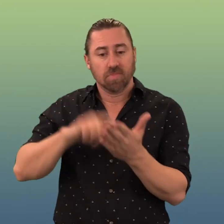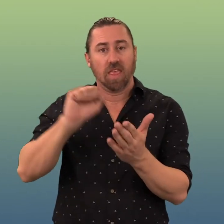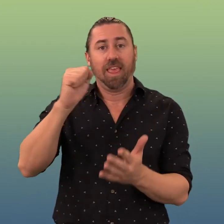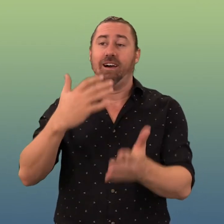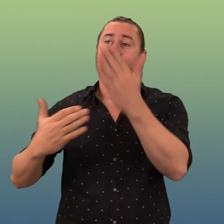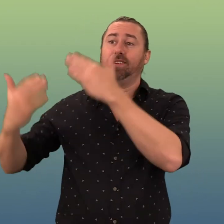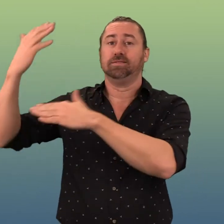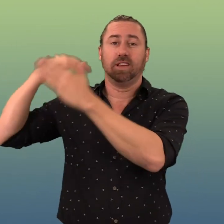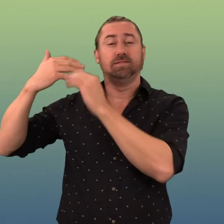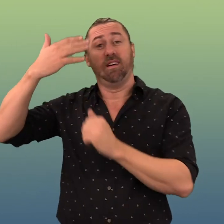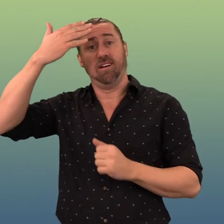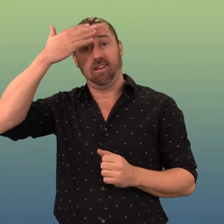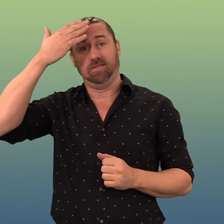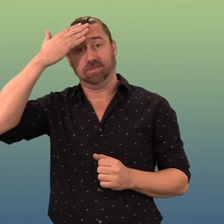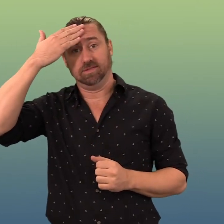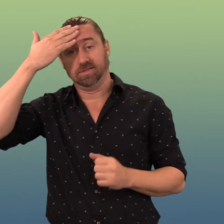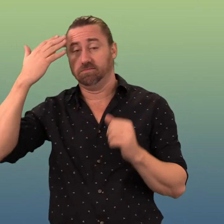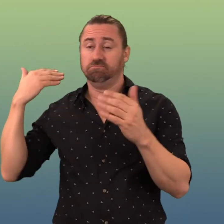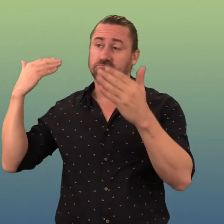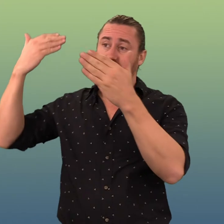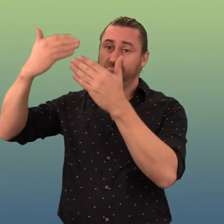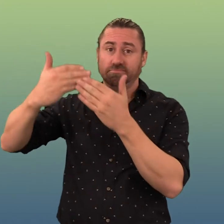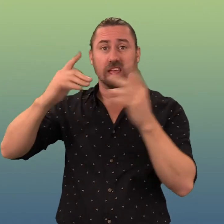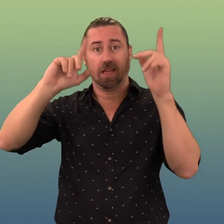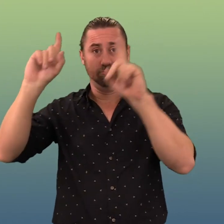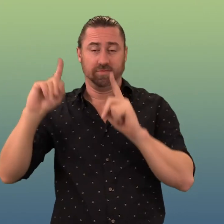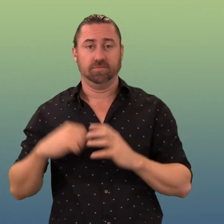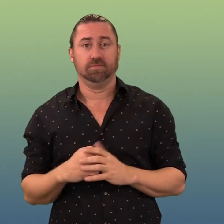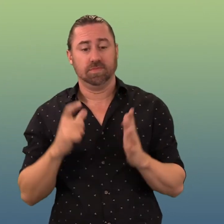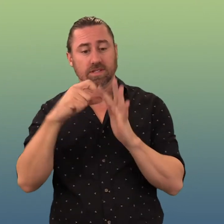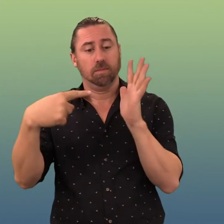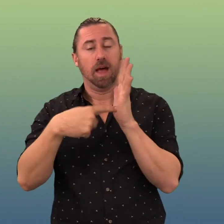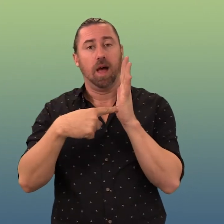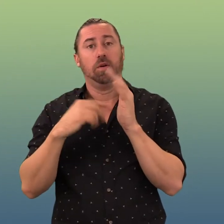We also acknowledge their ancestors and Elders both past and present.